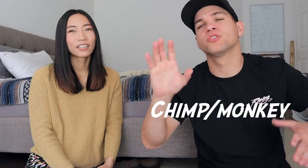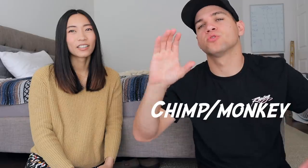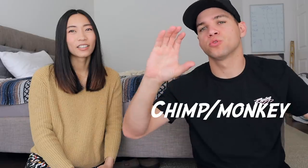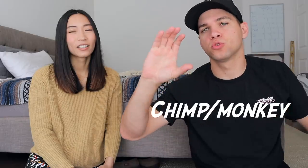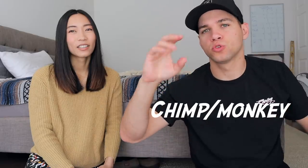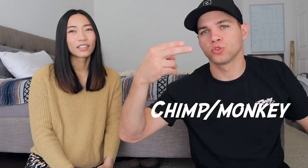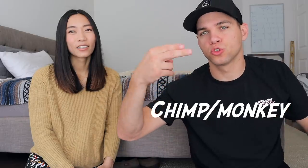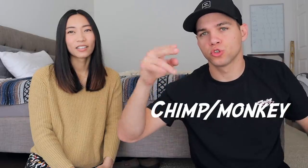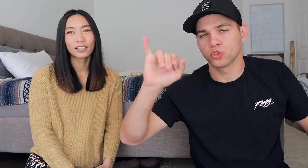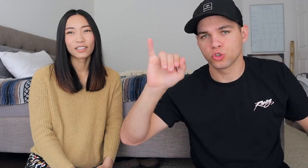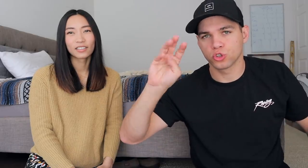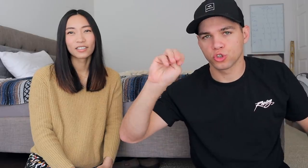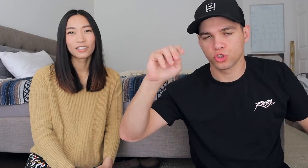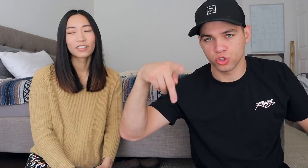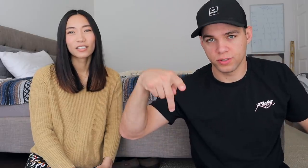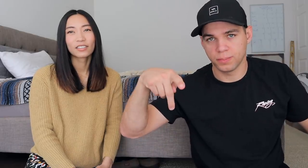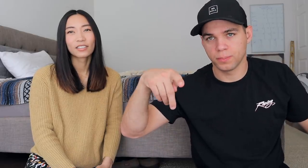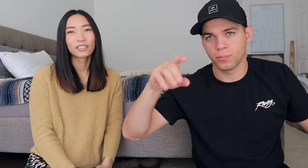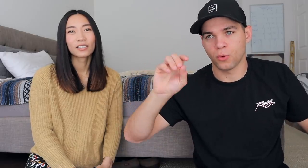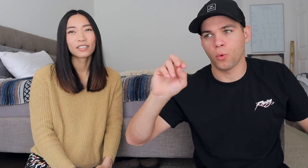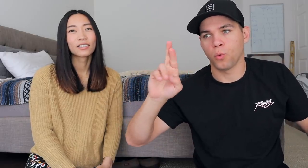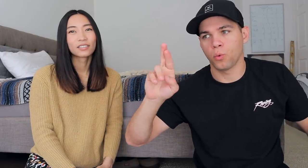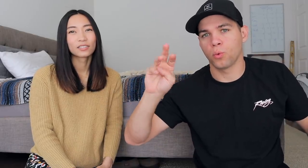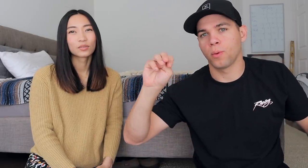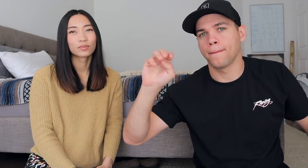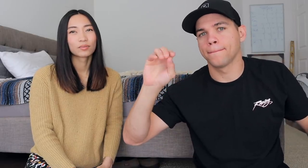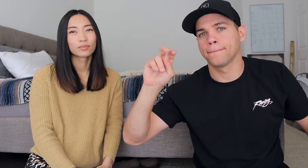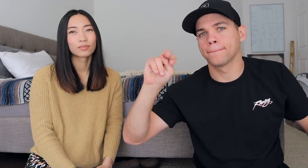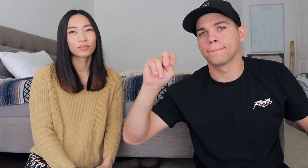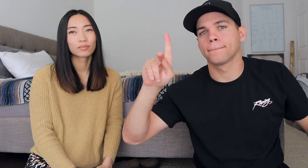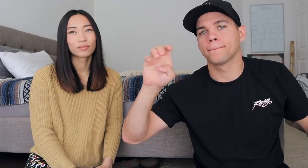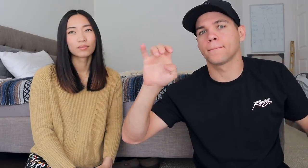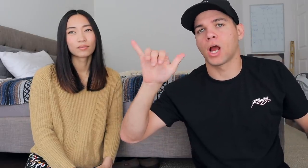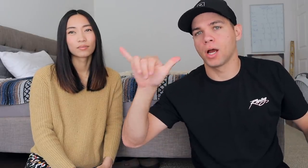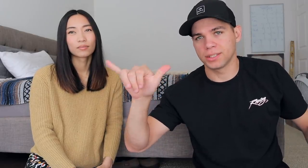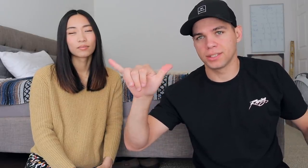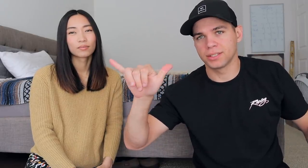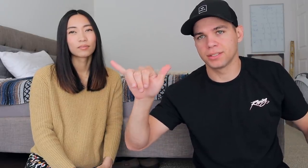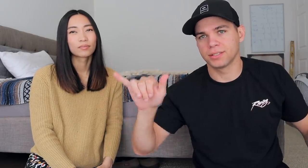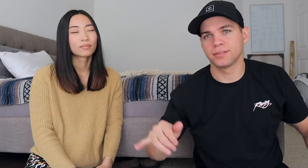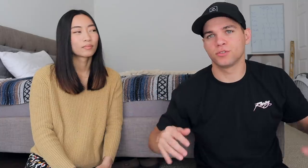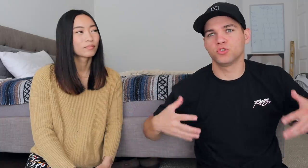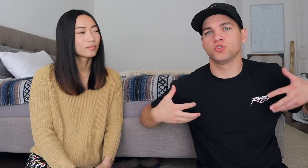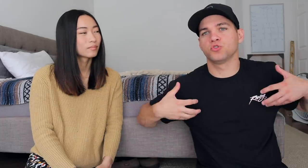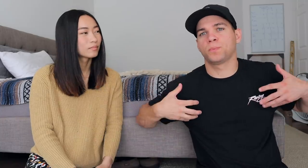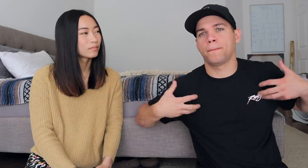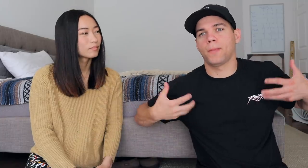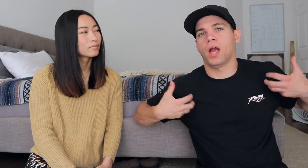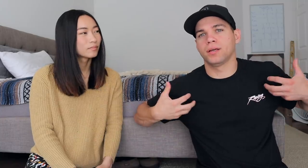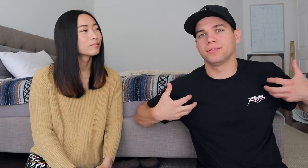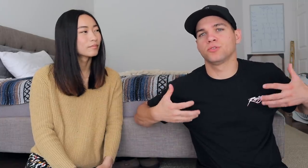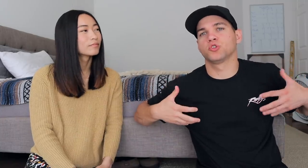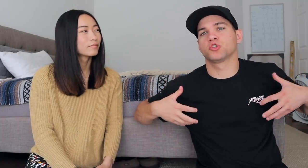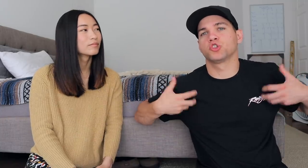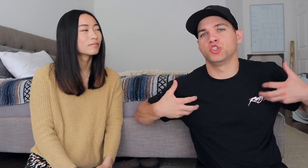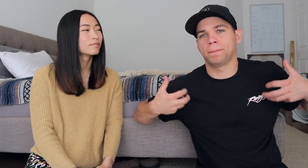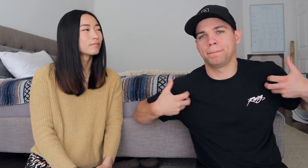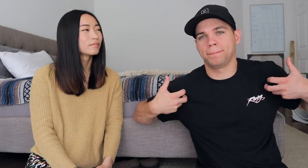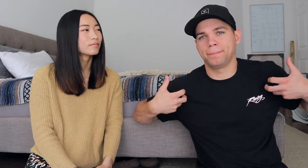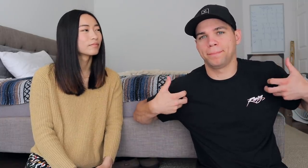or C-H-I-M-P or M-O-N-K-E-Y Monkey, chimp